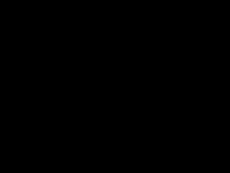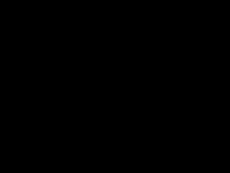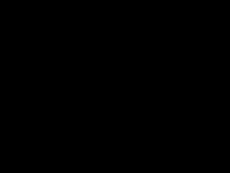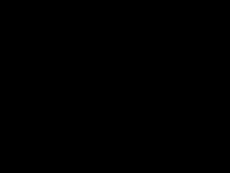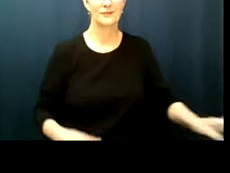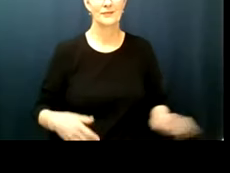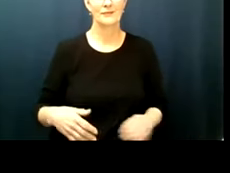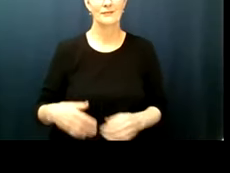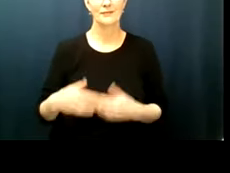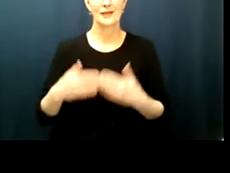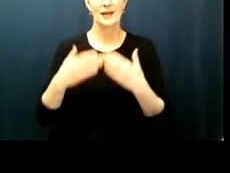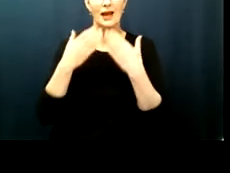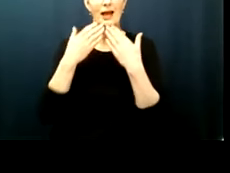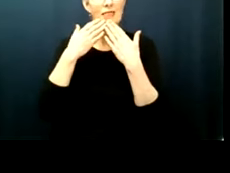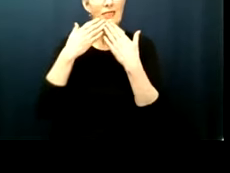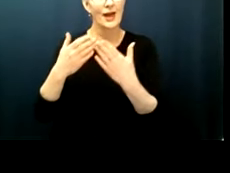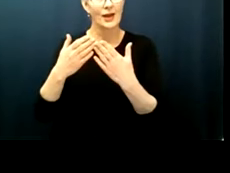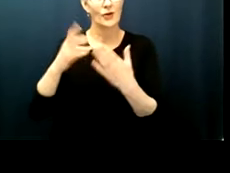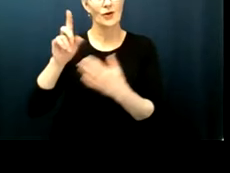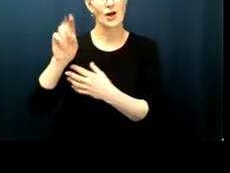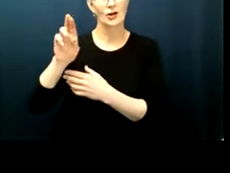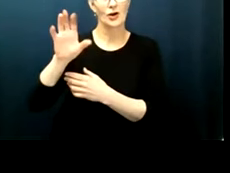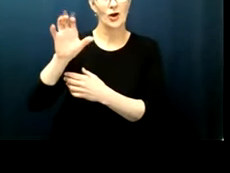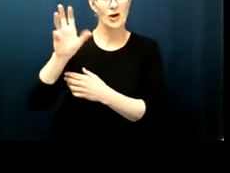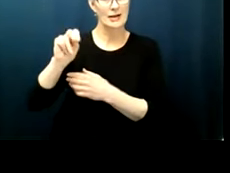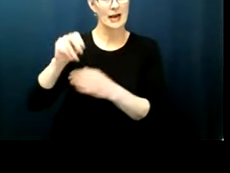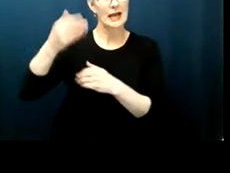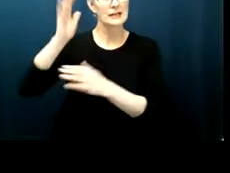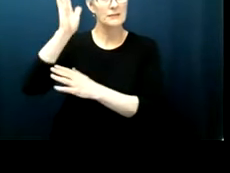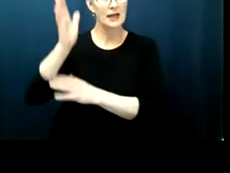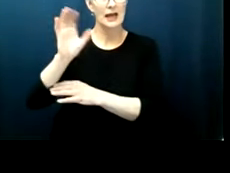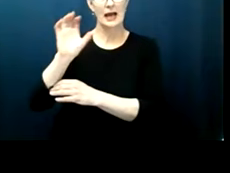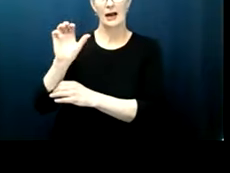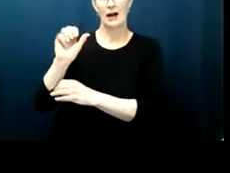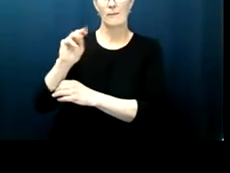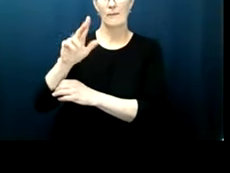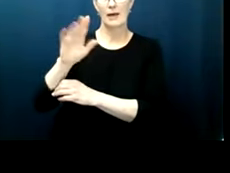next speaker is associate professor camille walsh who coordinates the law economics and